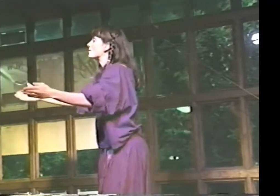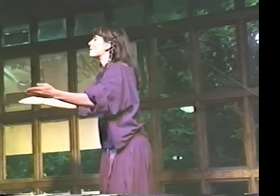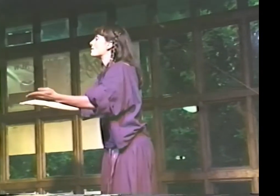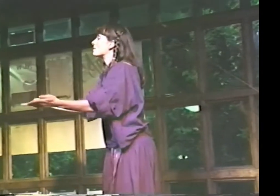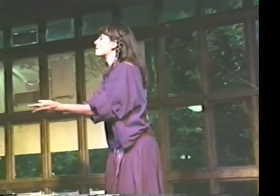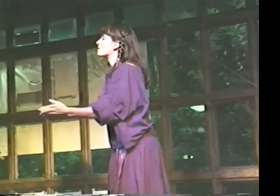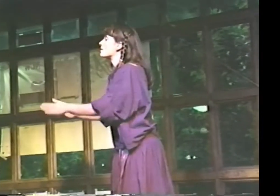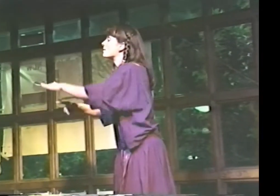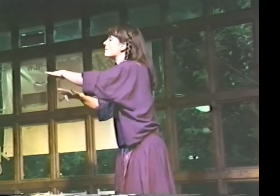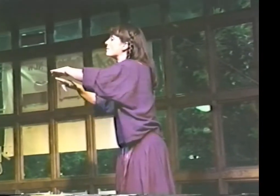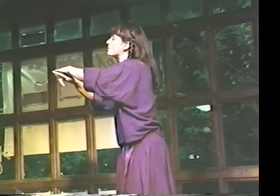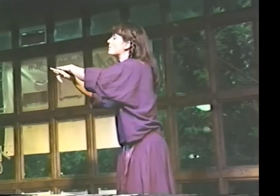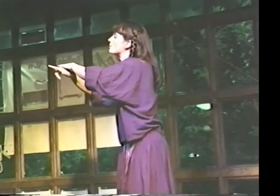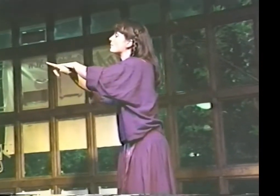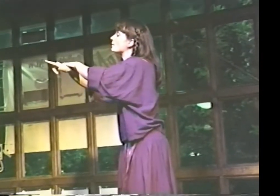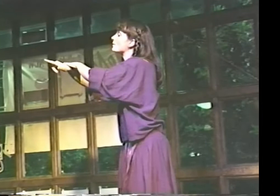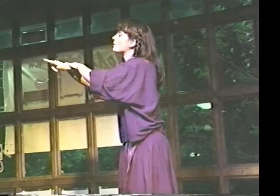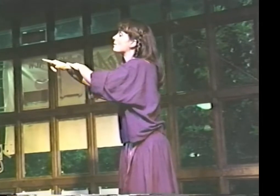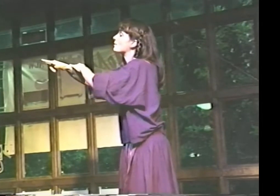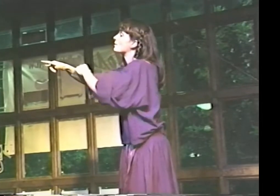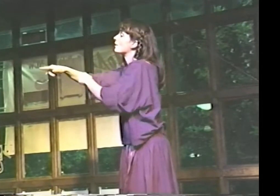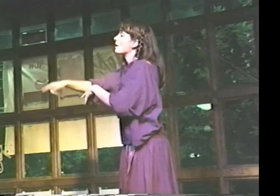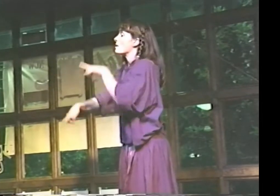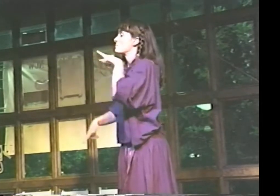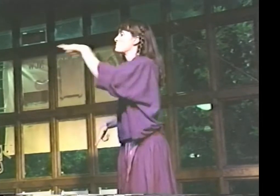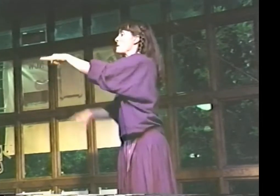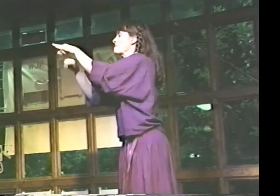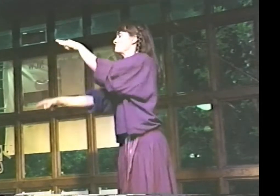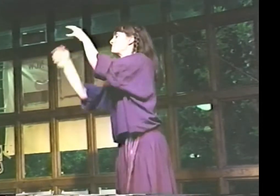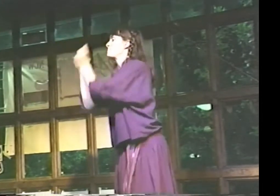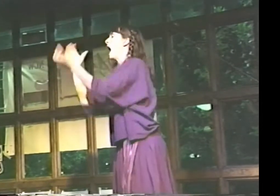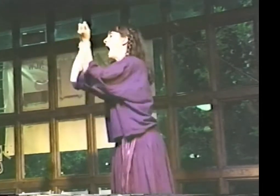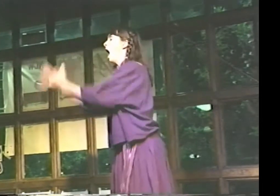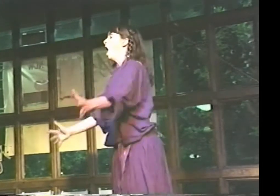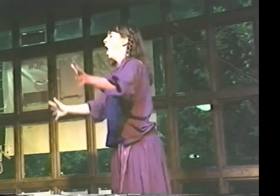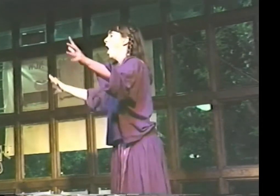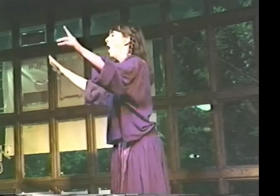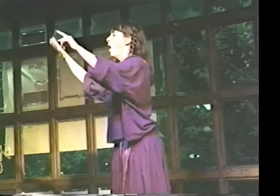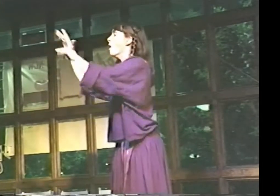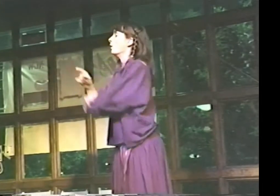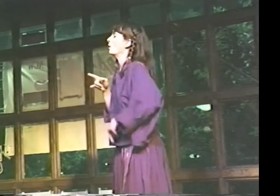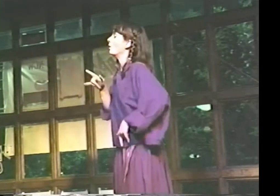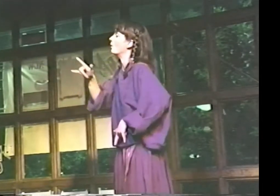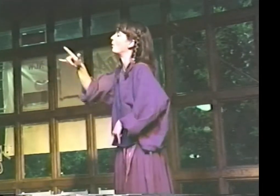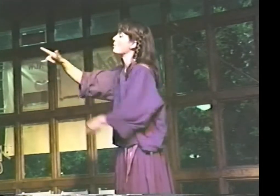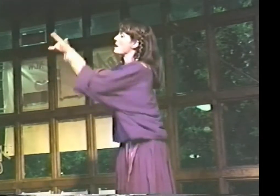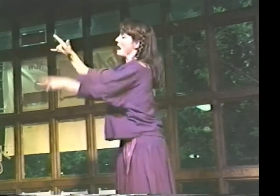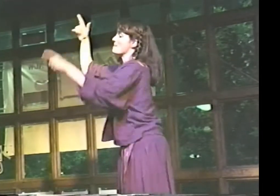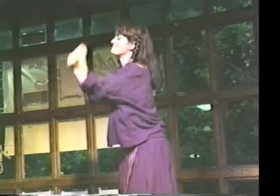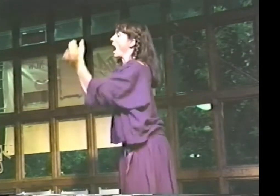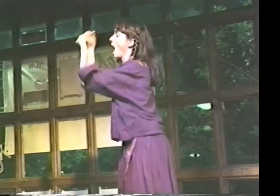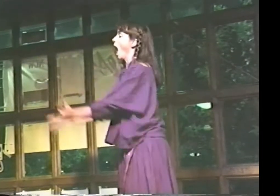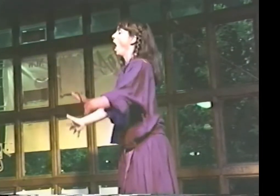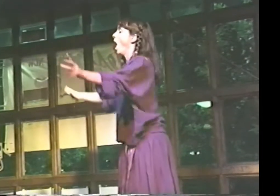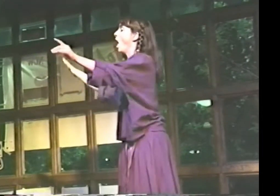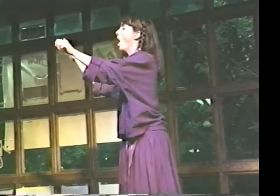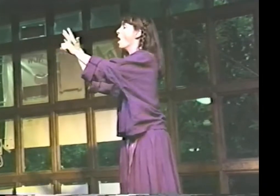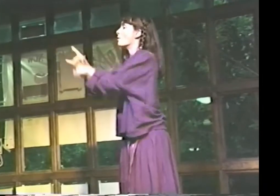"AND THE PLANES FLY INTO THE BOX, DROPPING MUSHROOM BOMBS ON THE EARTH."